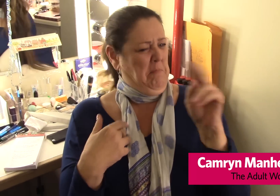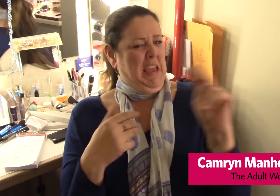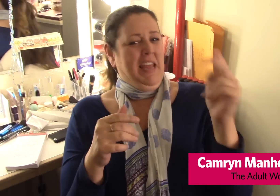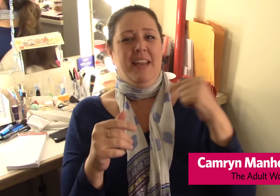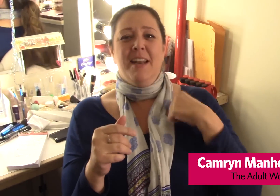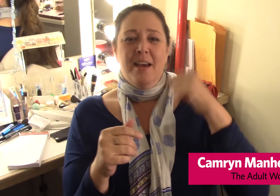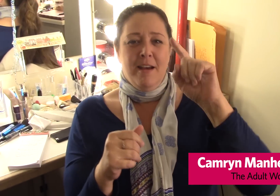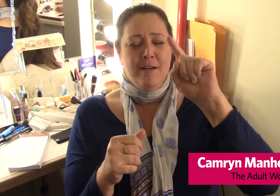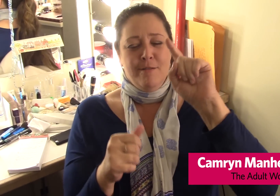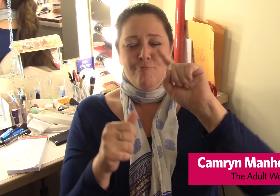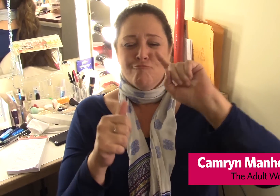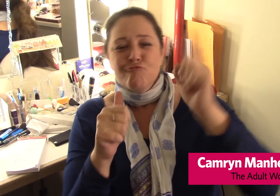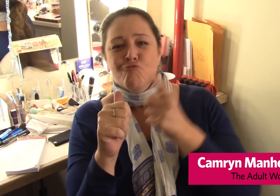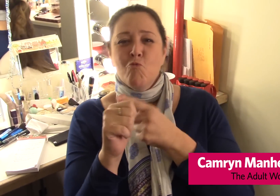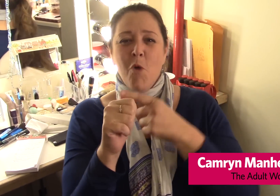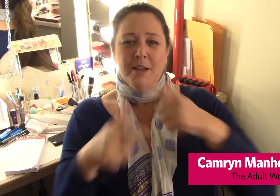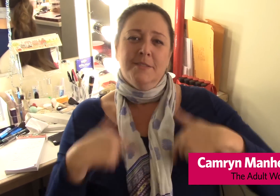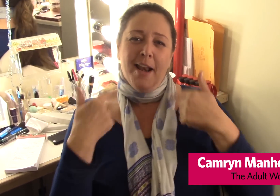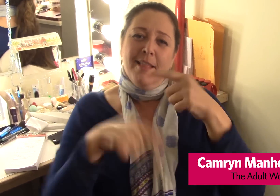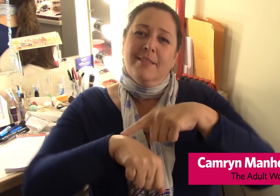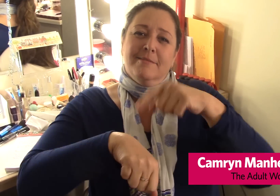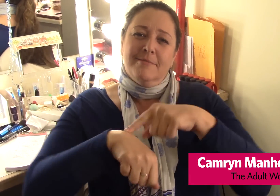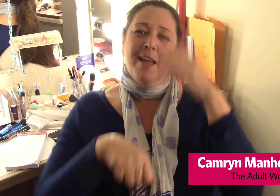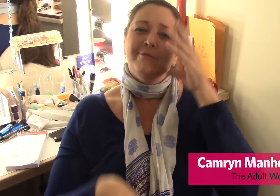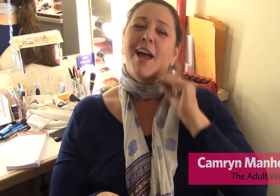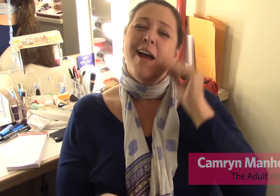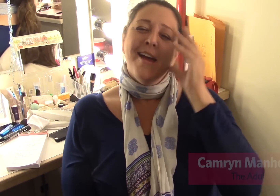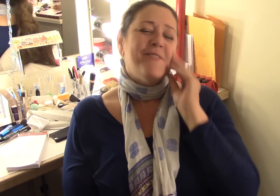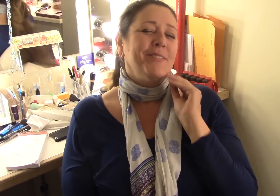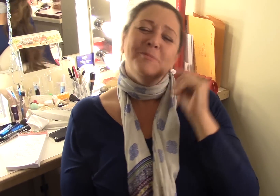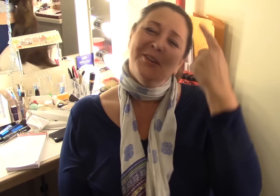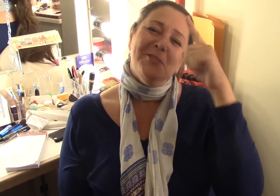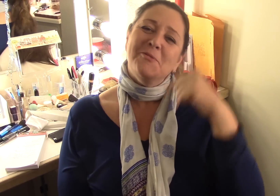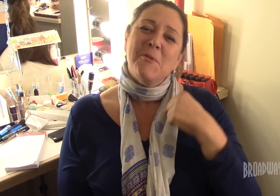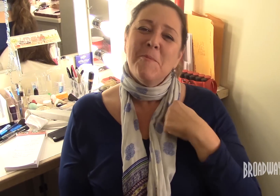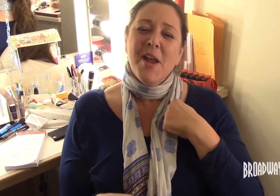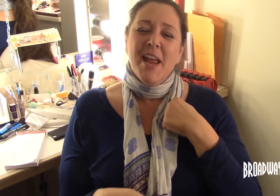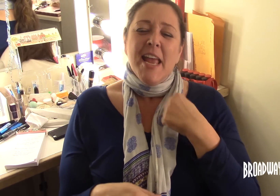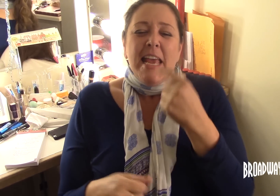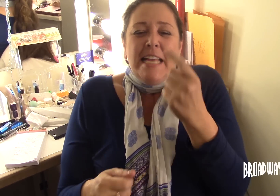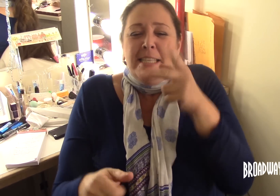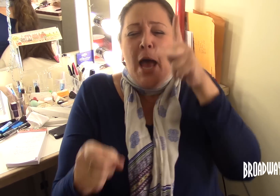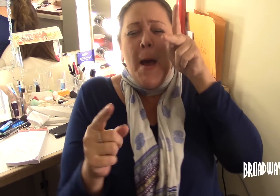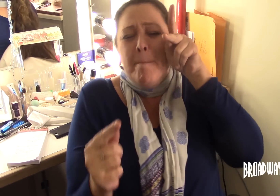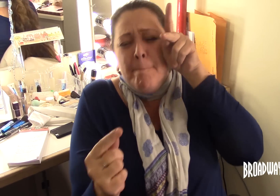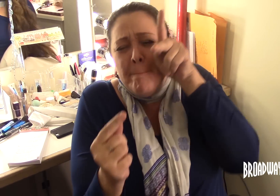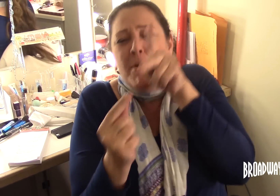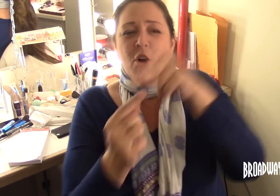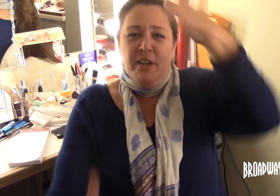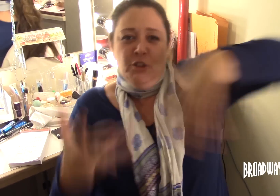This has been a once in a life time experience for me and it's